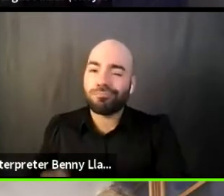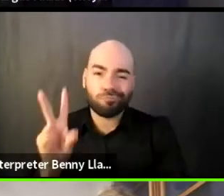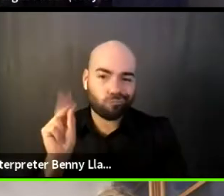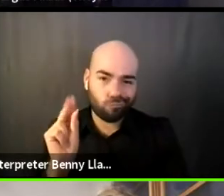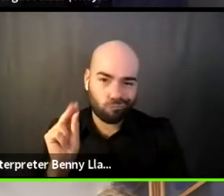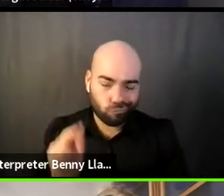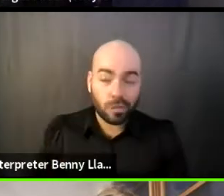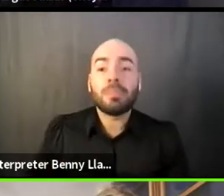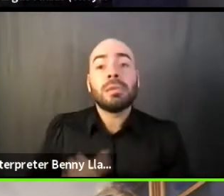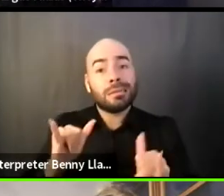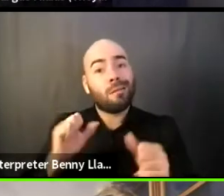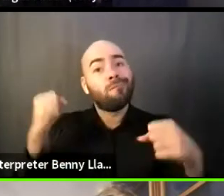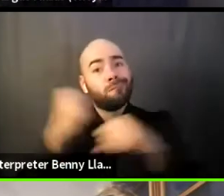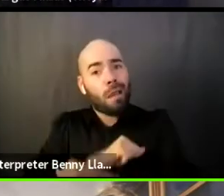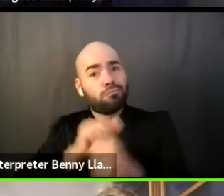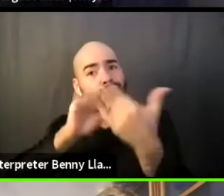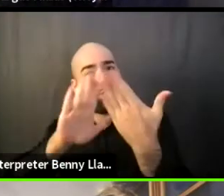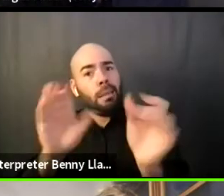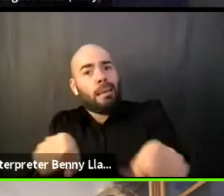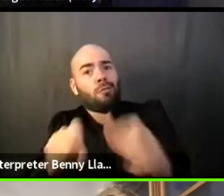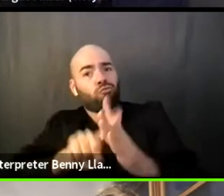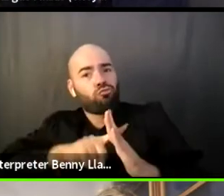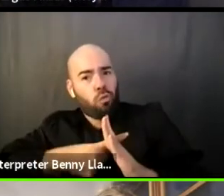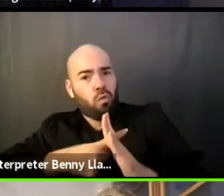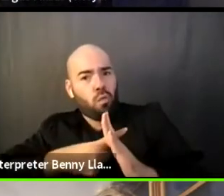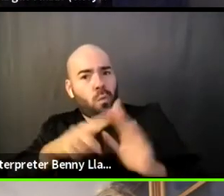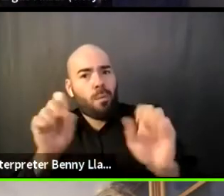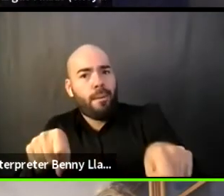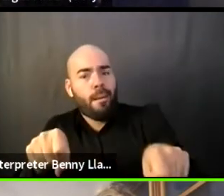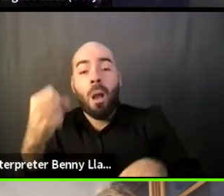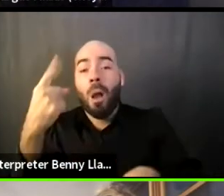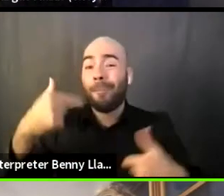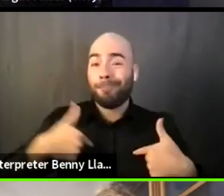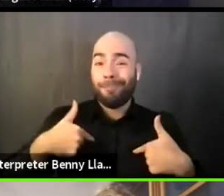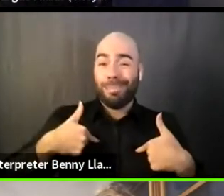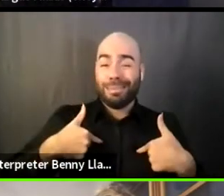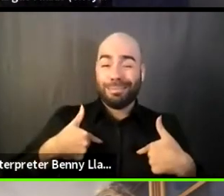And for me, the biggest shift that I think had to be made